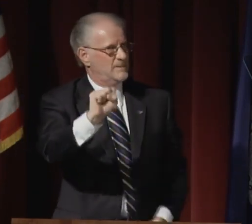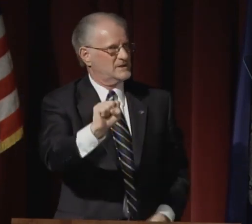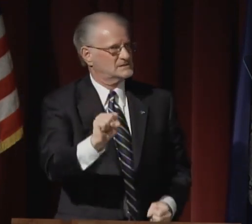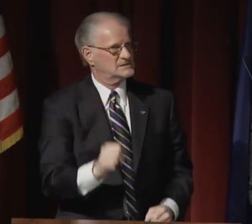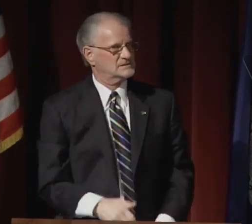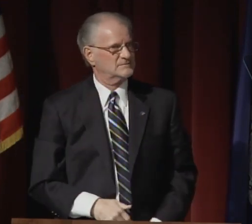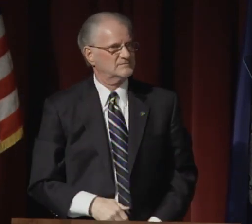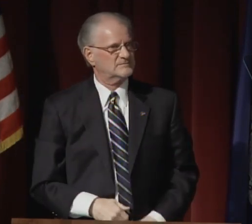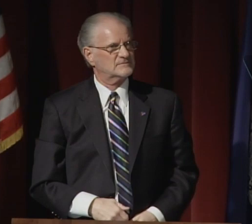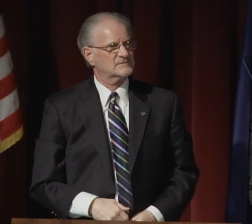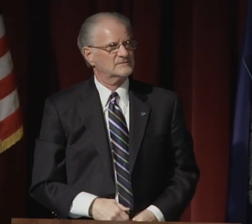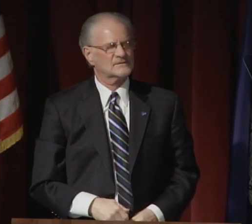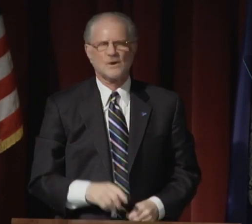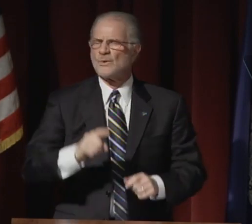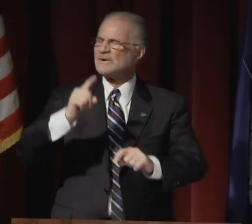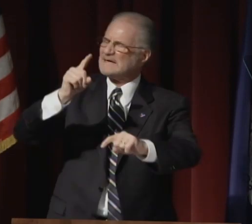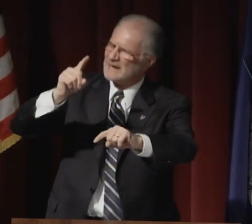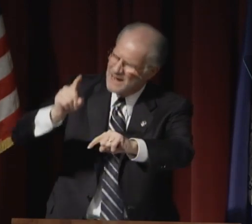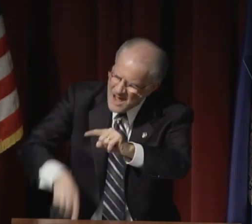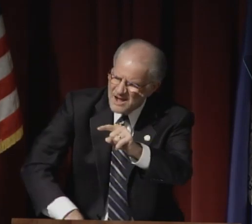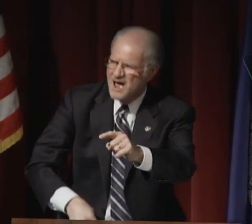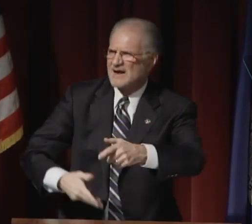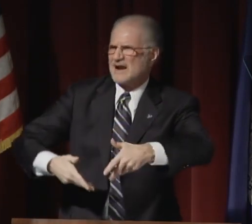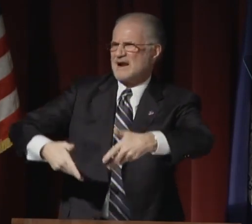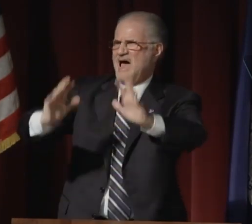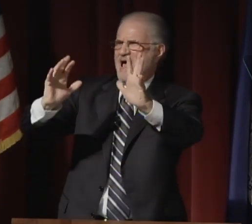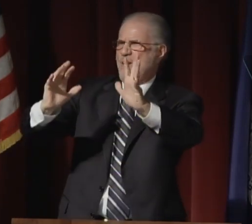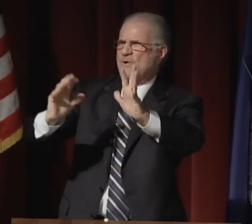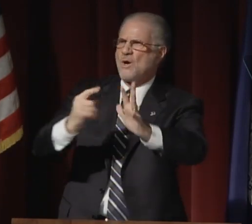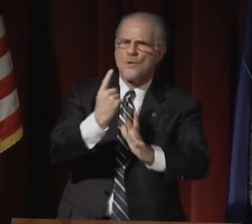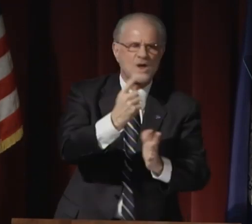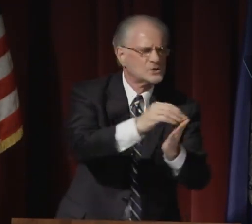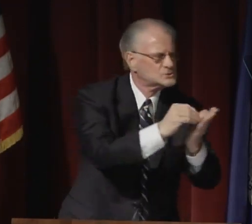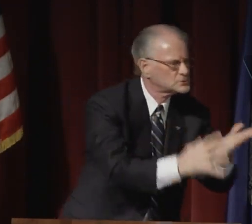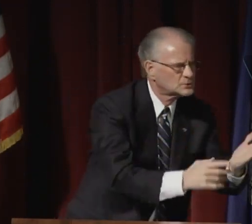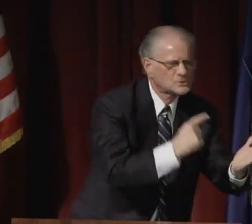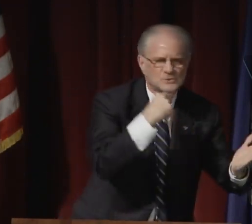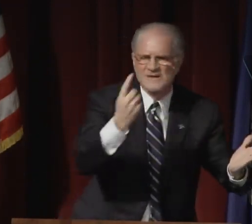We must embrace all students who arrive on our campus.